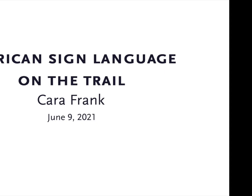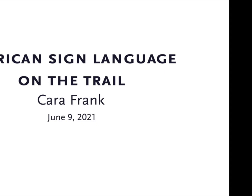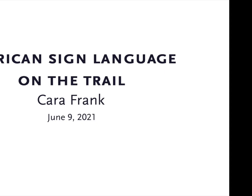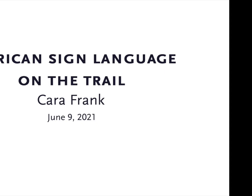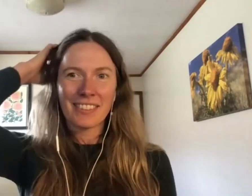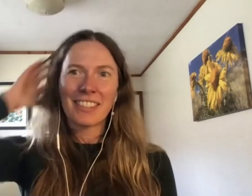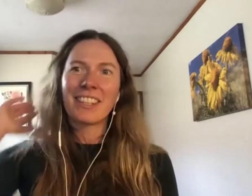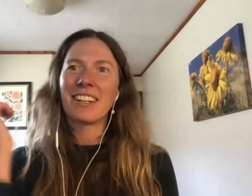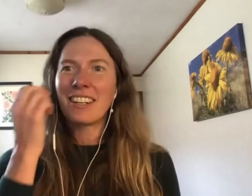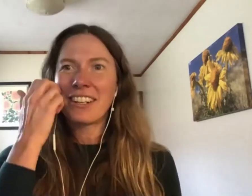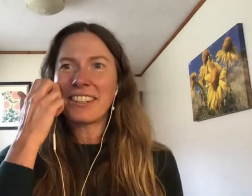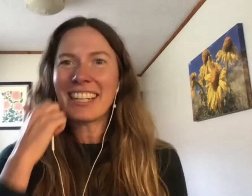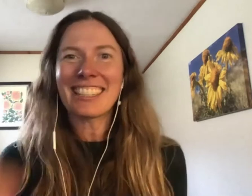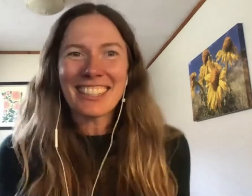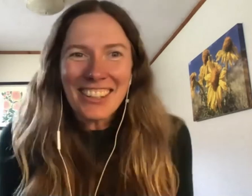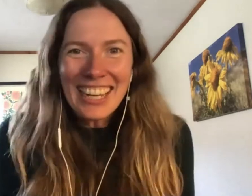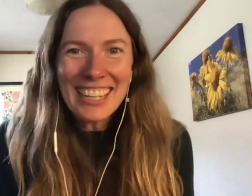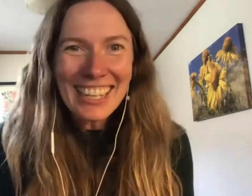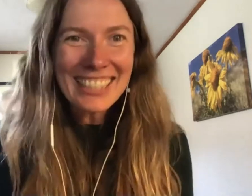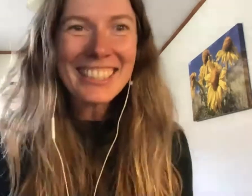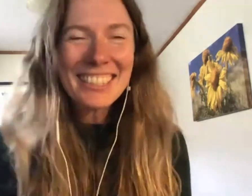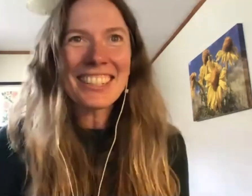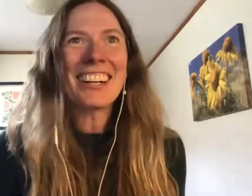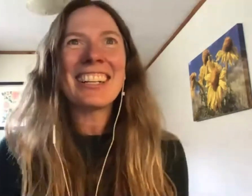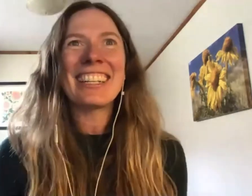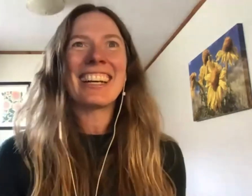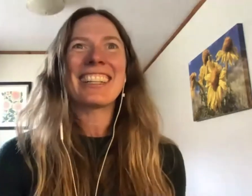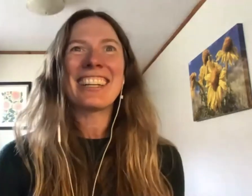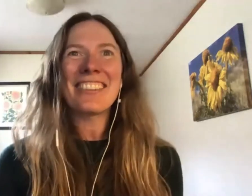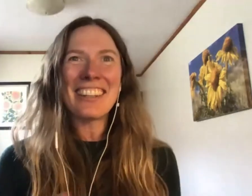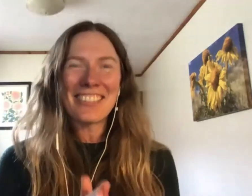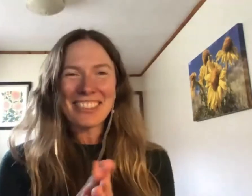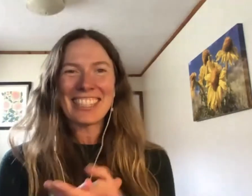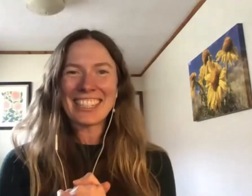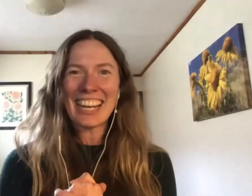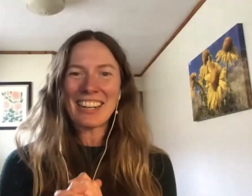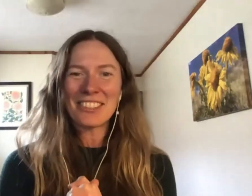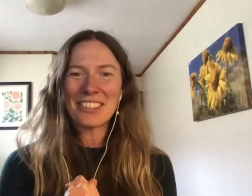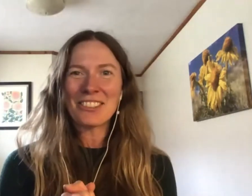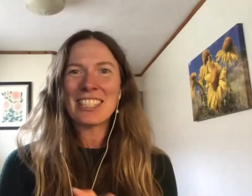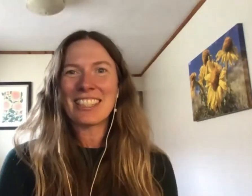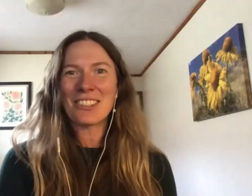All right, let's go ahead and get started. Hello everyone and good afternoon to those